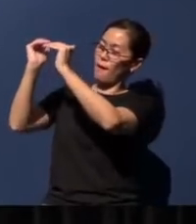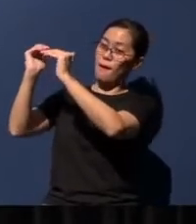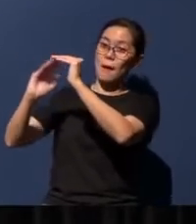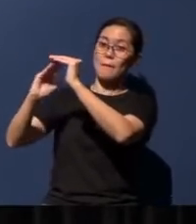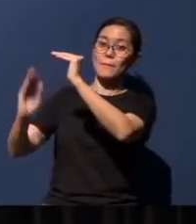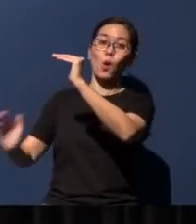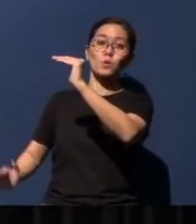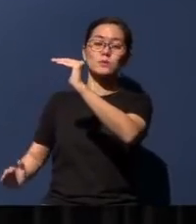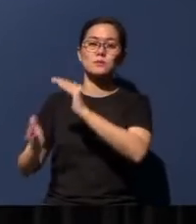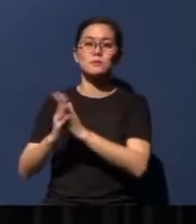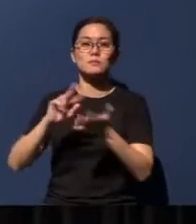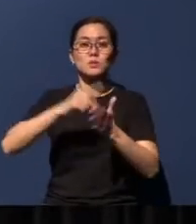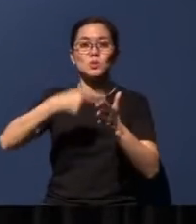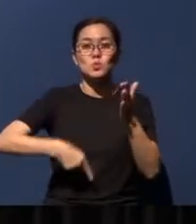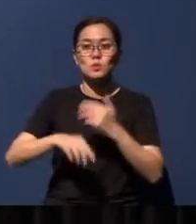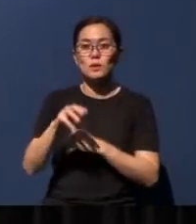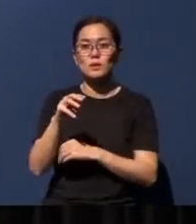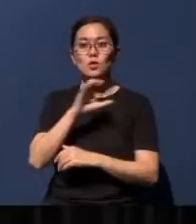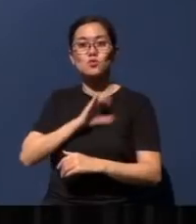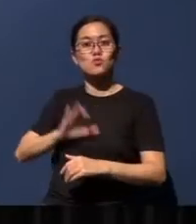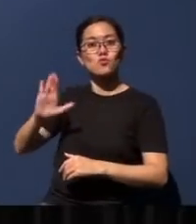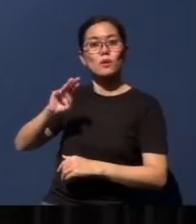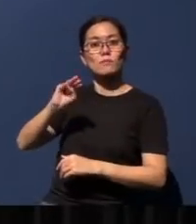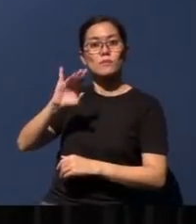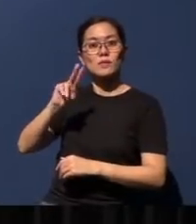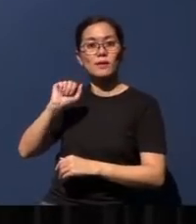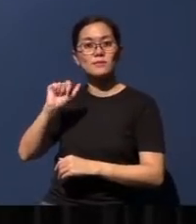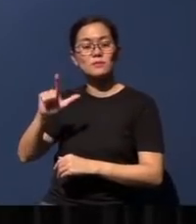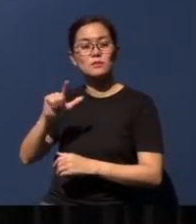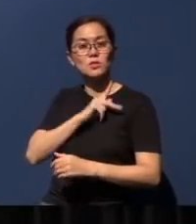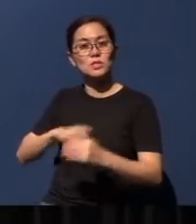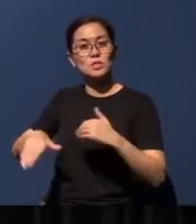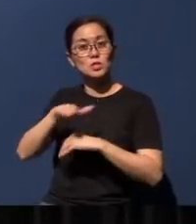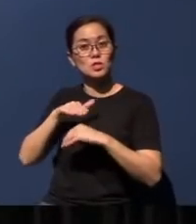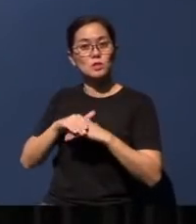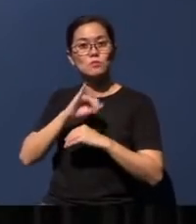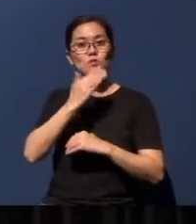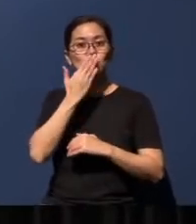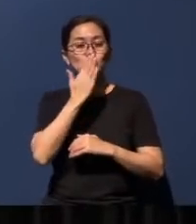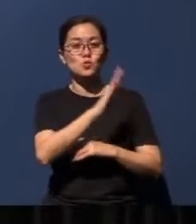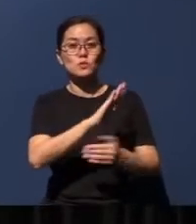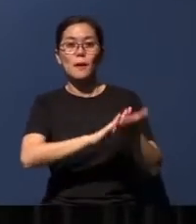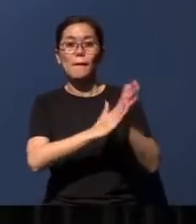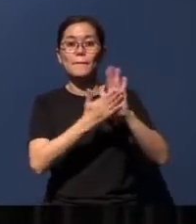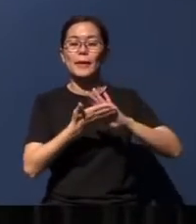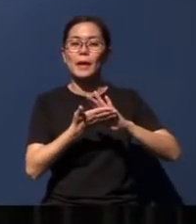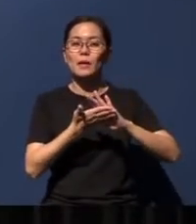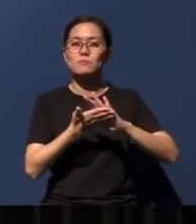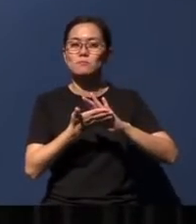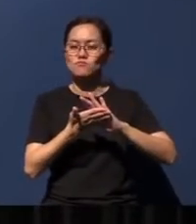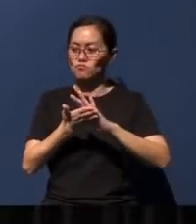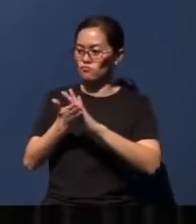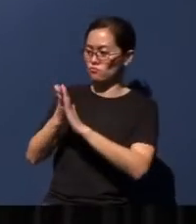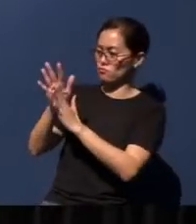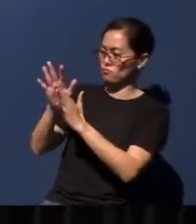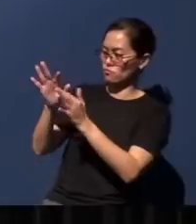in the Millennial Kingdom of Christ, Jerusalem will become very central and its position in